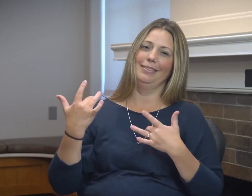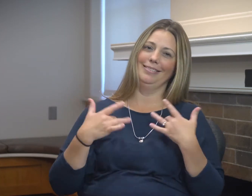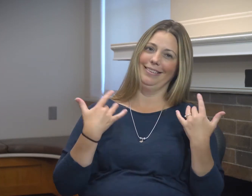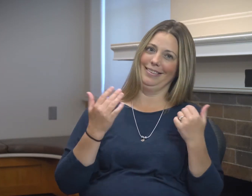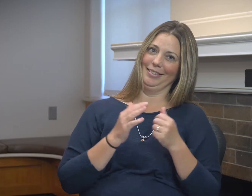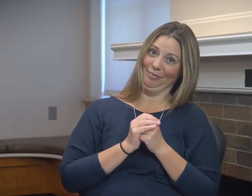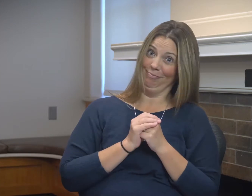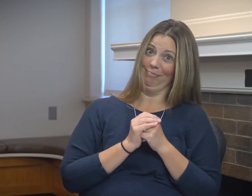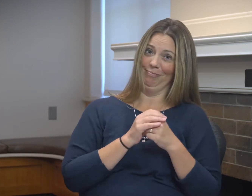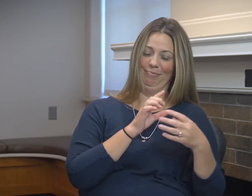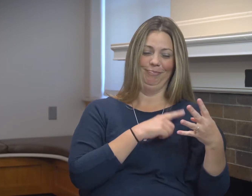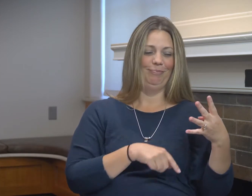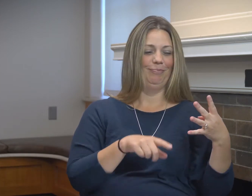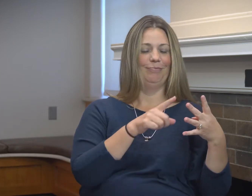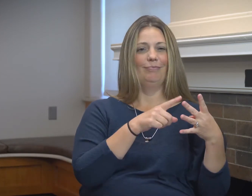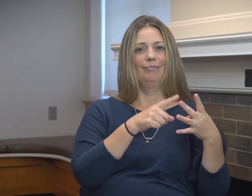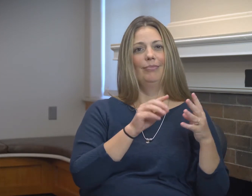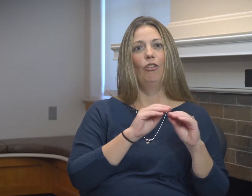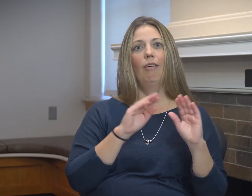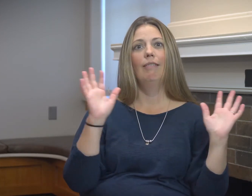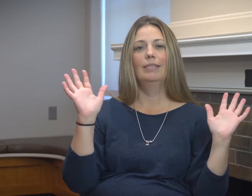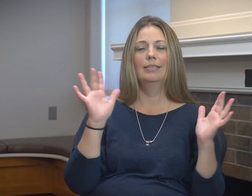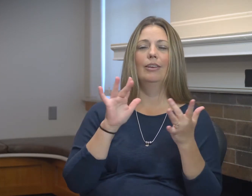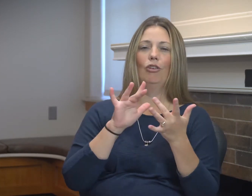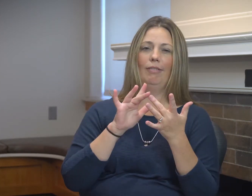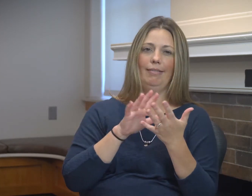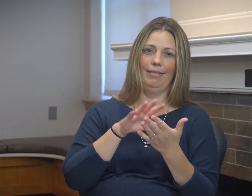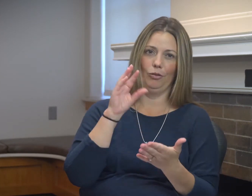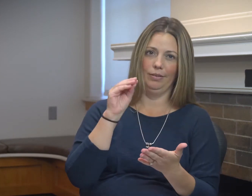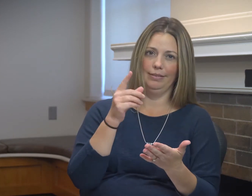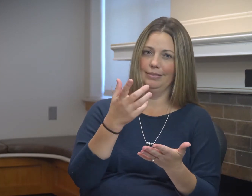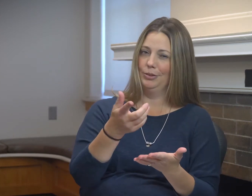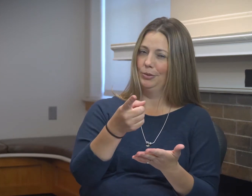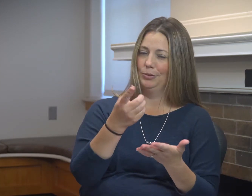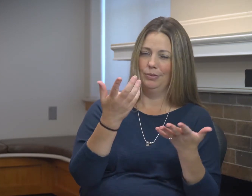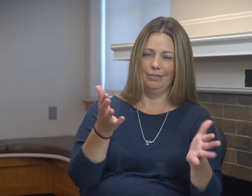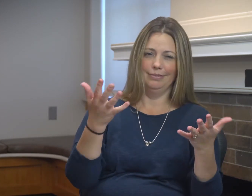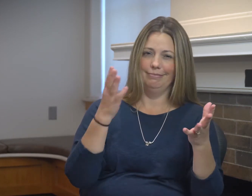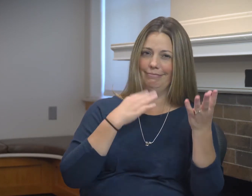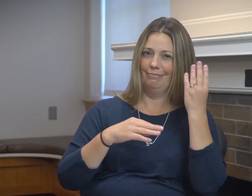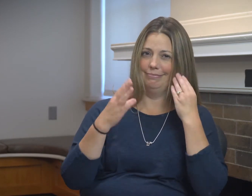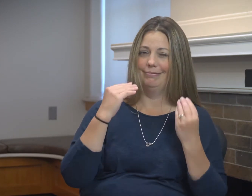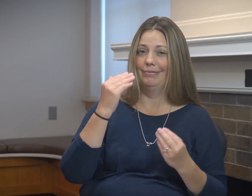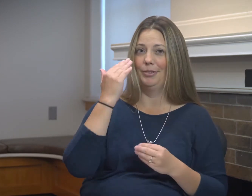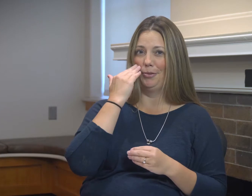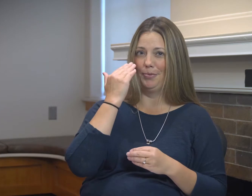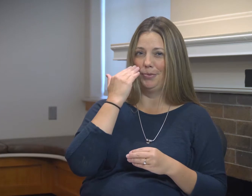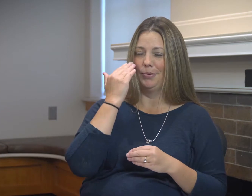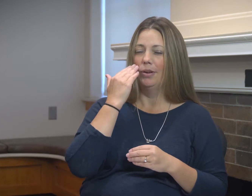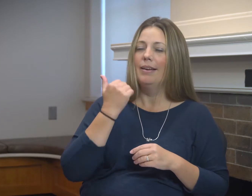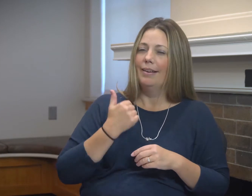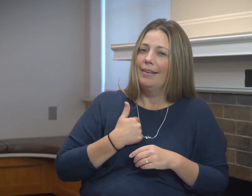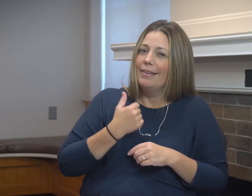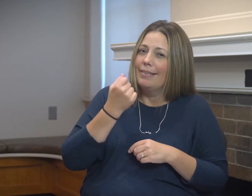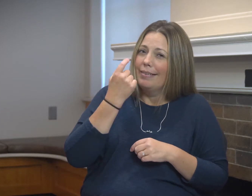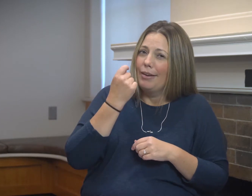it is expanded to include 3rd through 12th grades. I'm really excited about that. The second one, obviously, online learning -